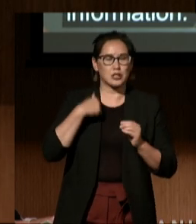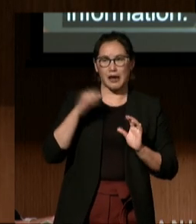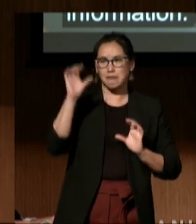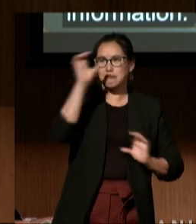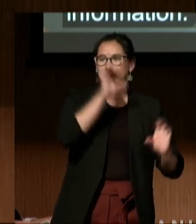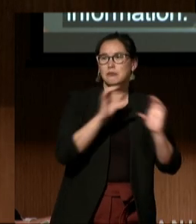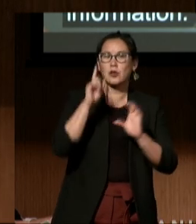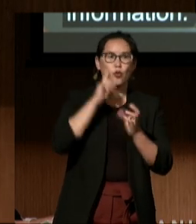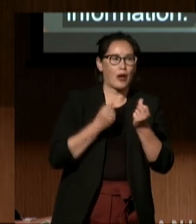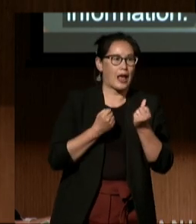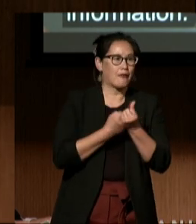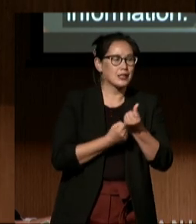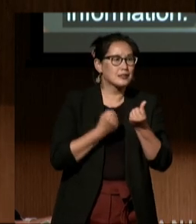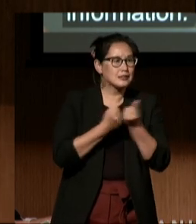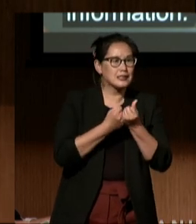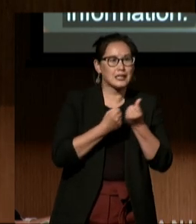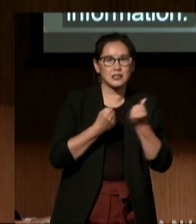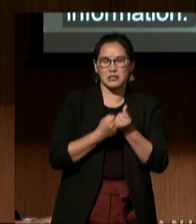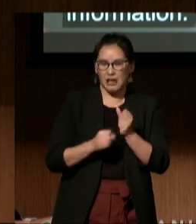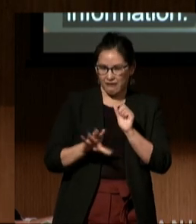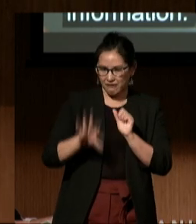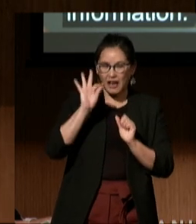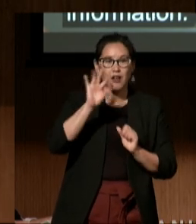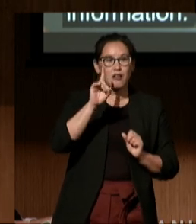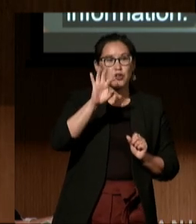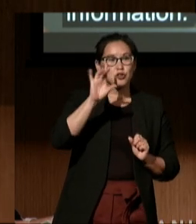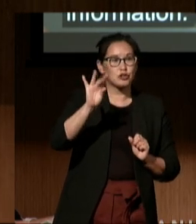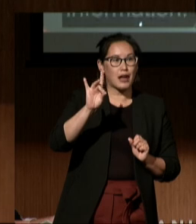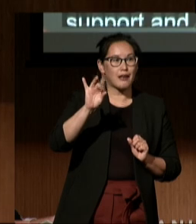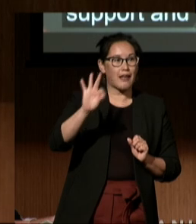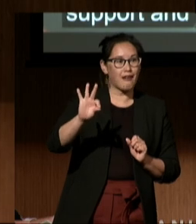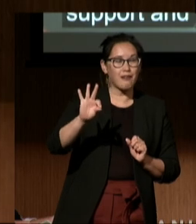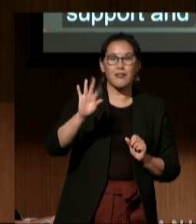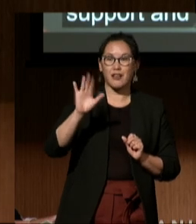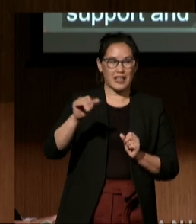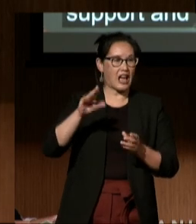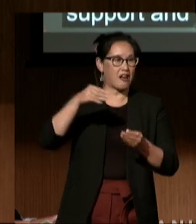and stumbled on a DREDF flyer by pure chance in my car